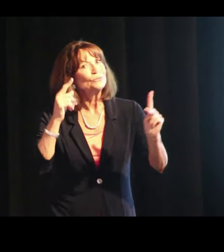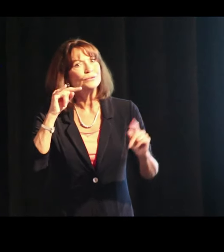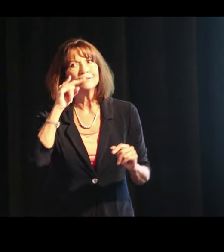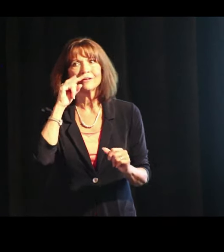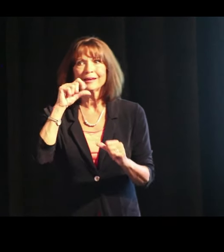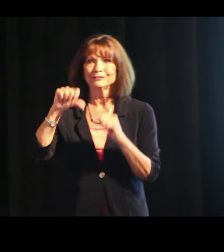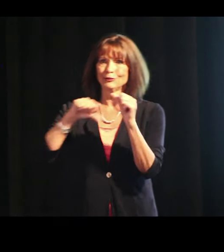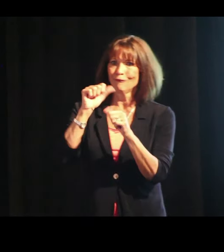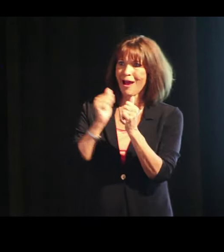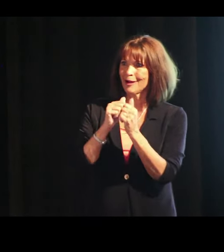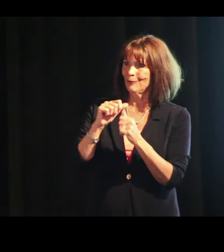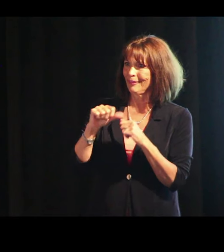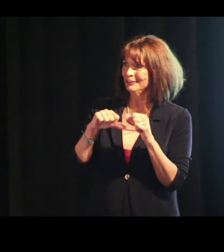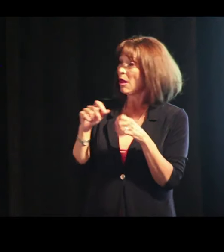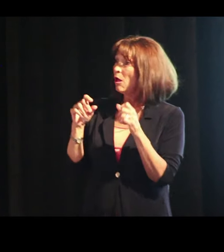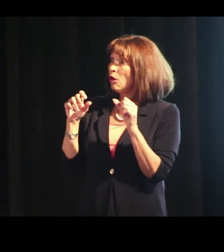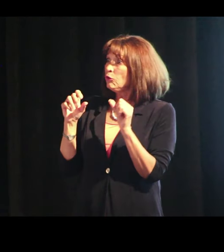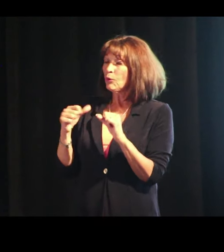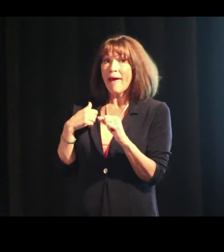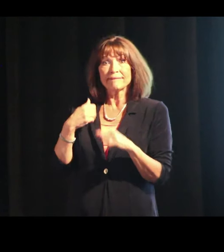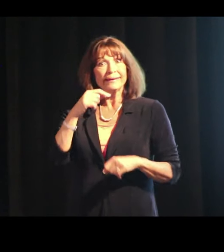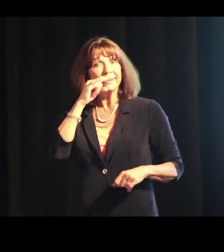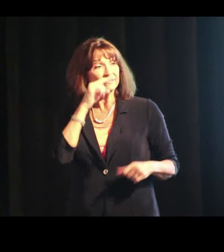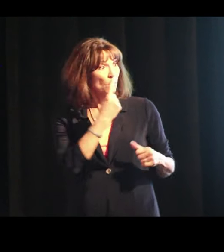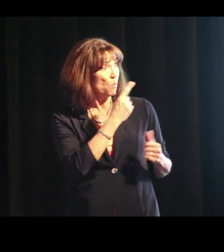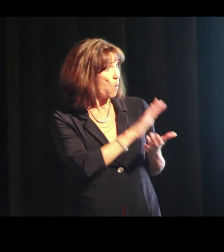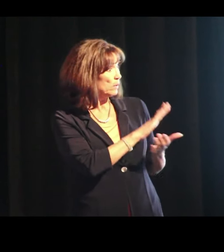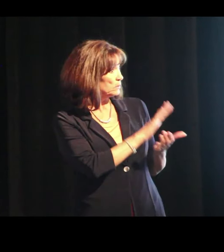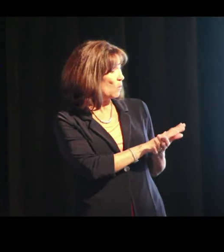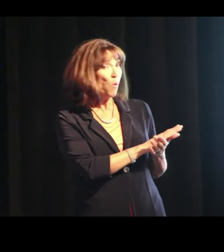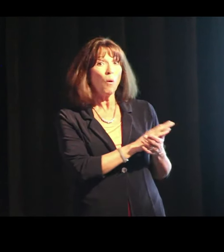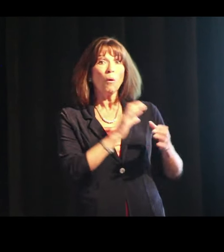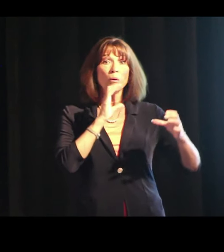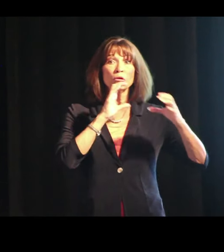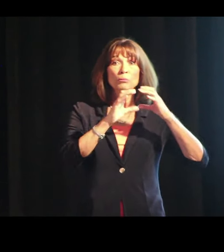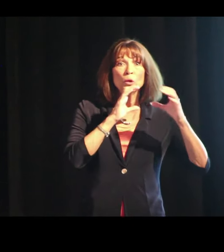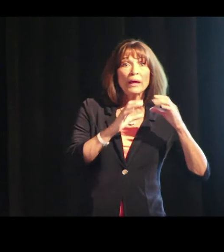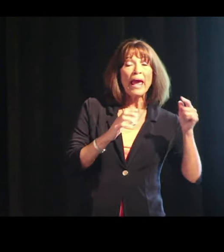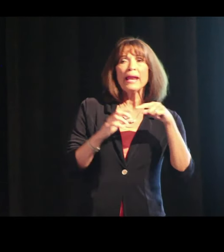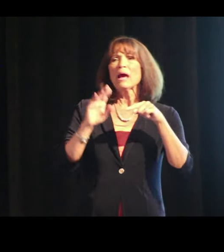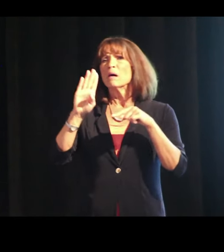for kids to work with each other, to have kids from one school communicate,